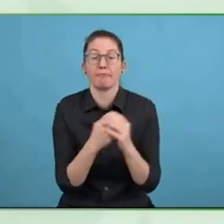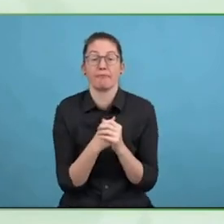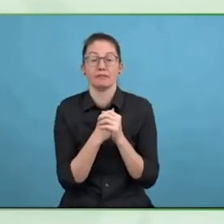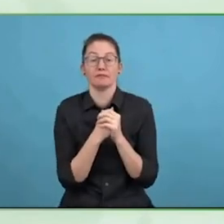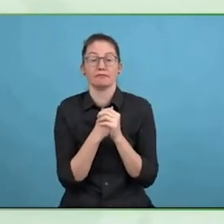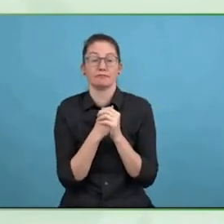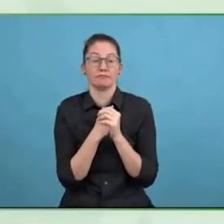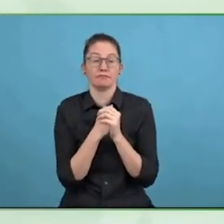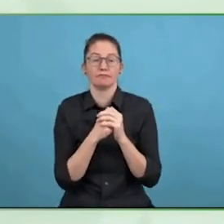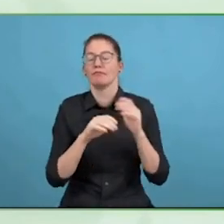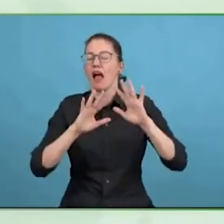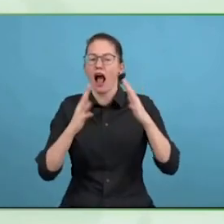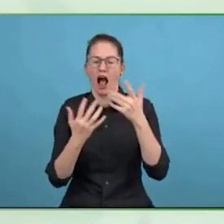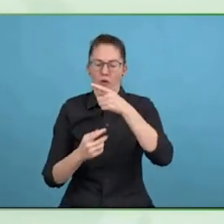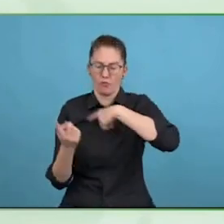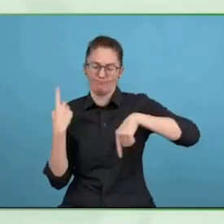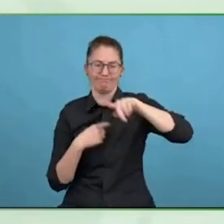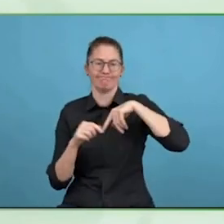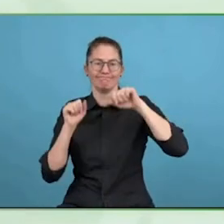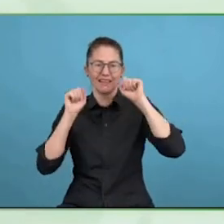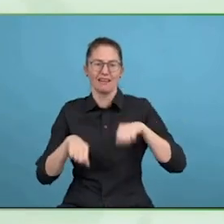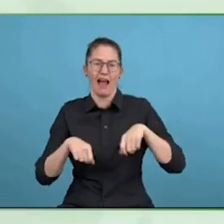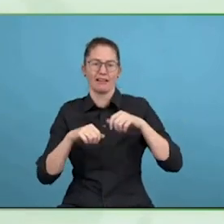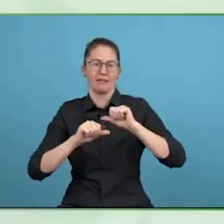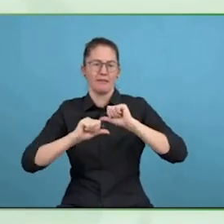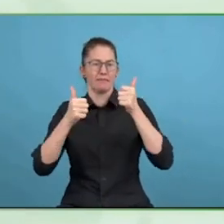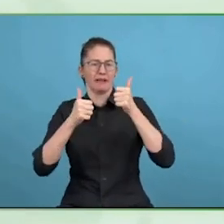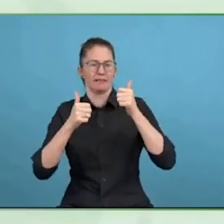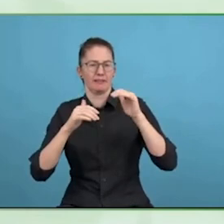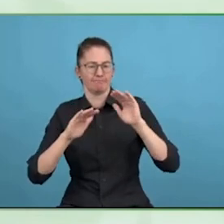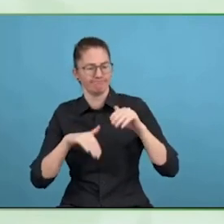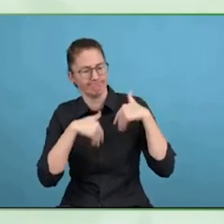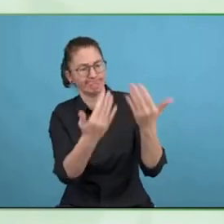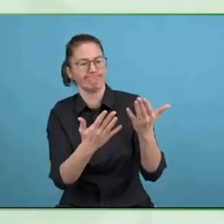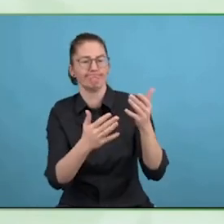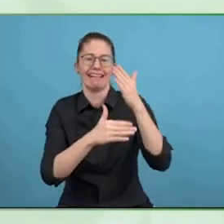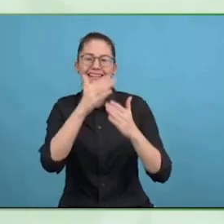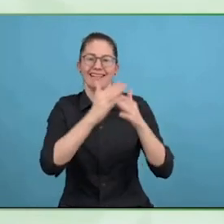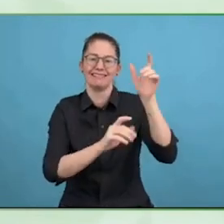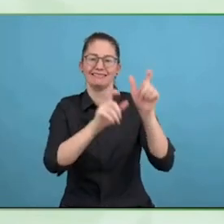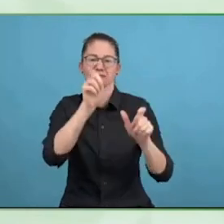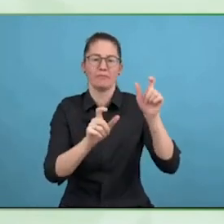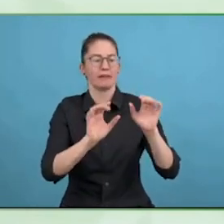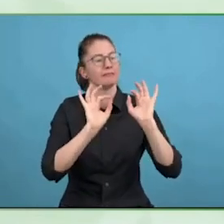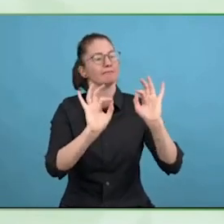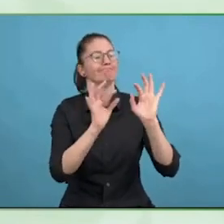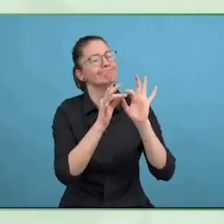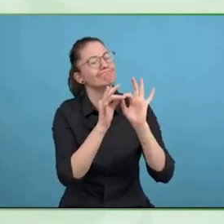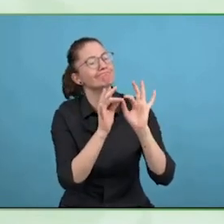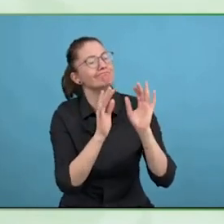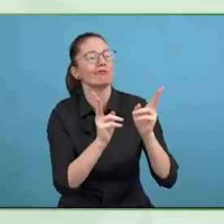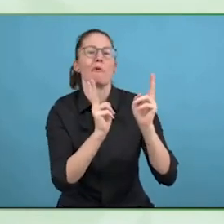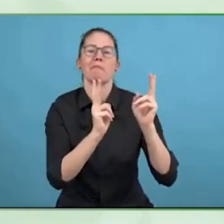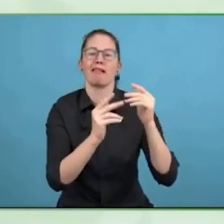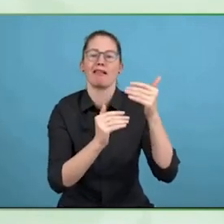going to be disabled twice in your life, you are born, probably just